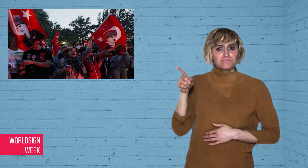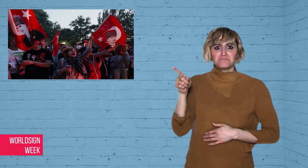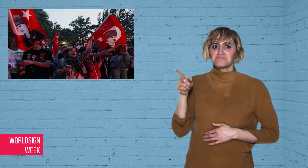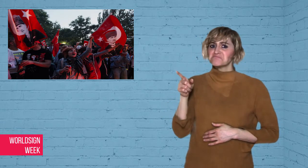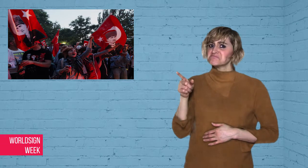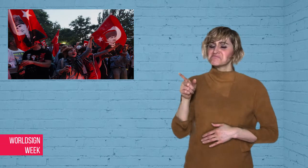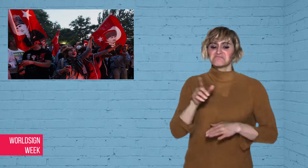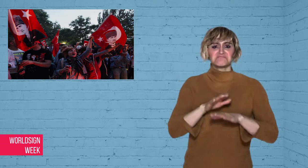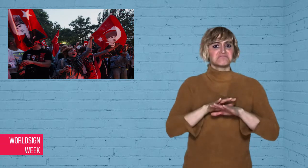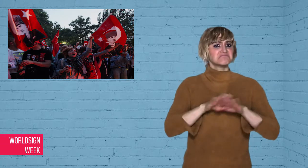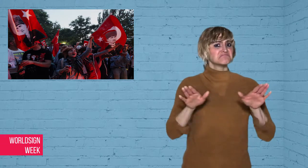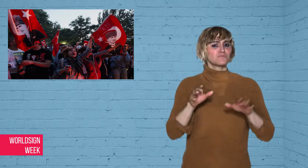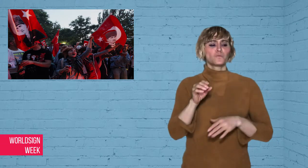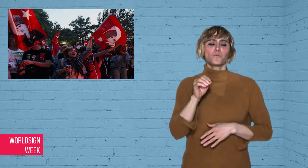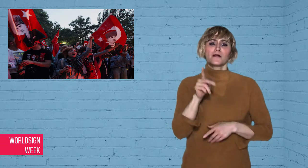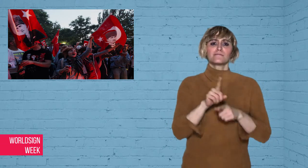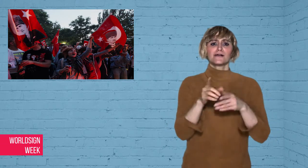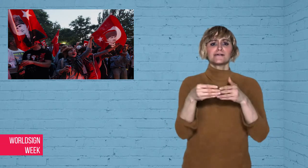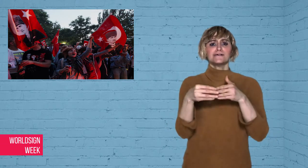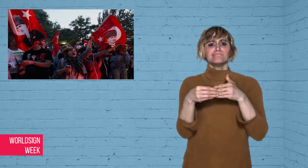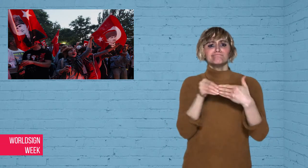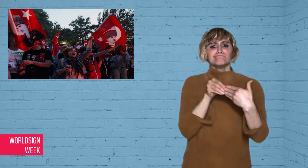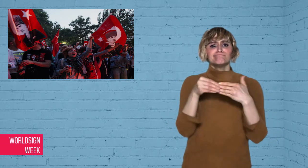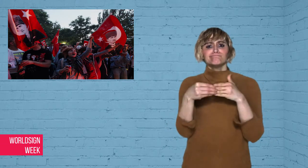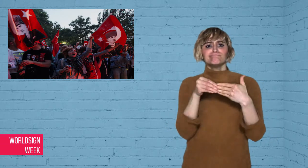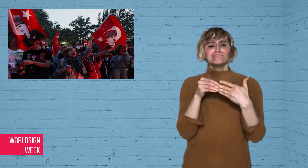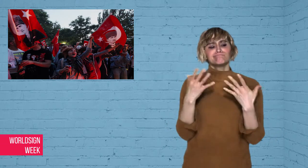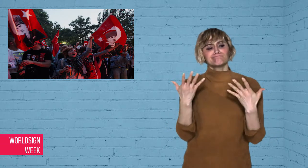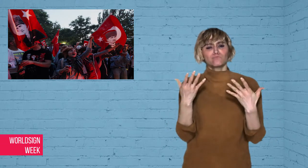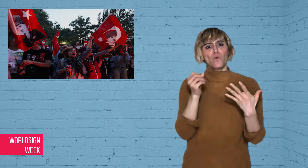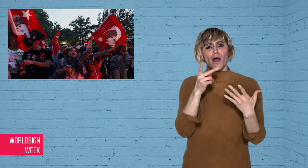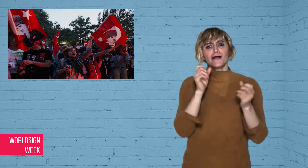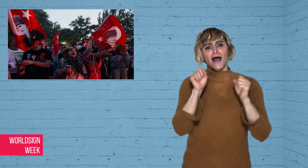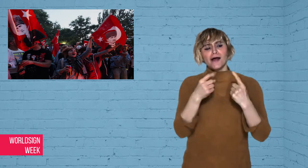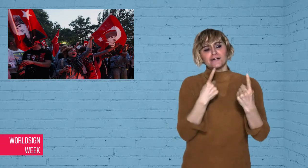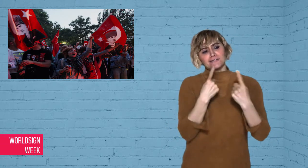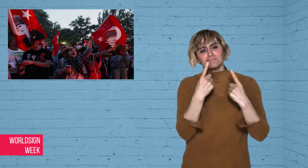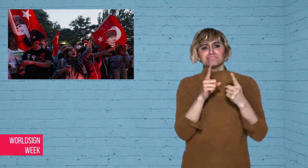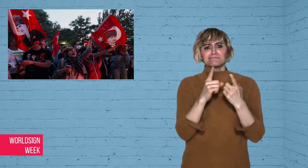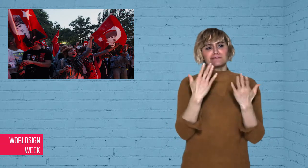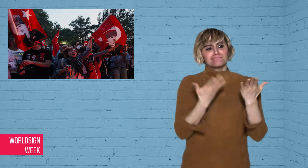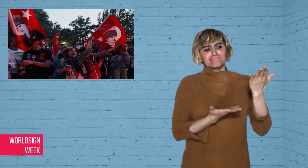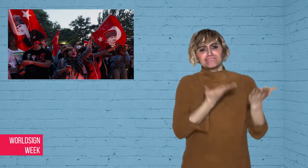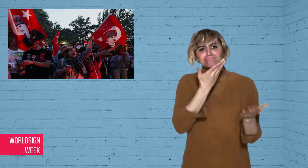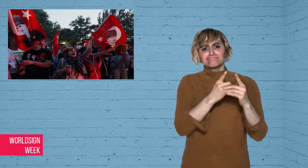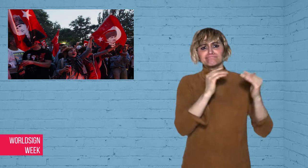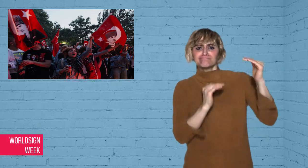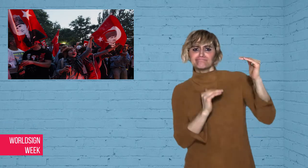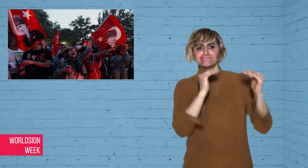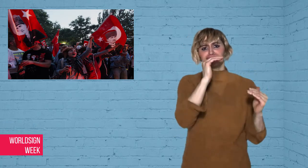pro-turkey twitter accounts.